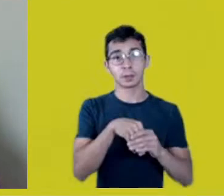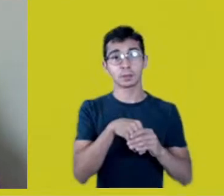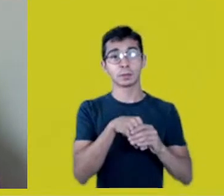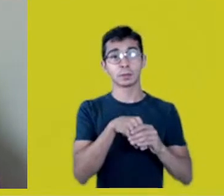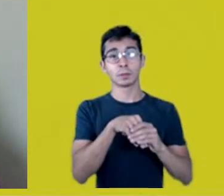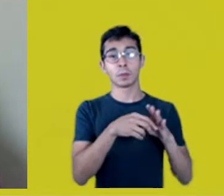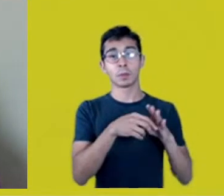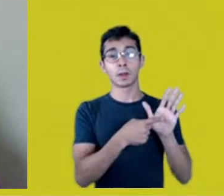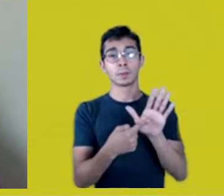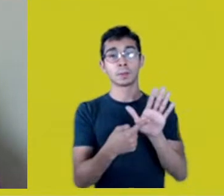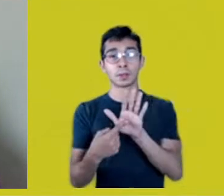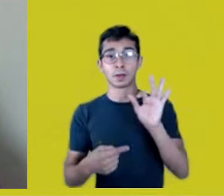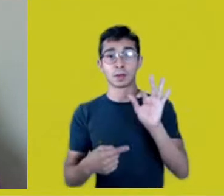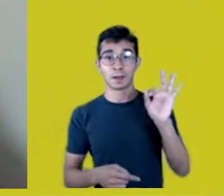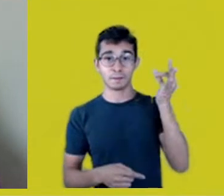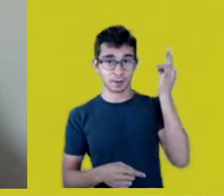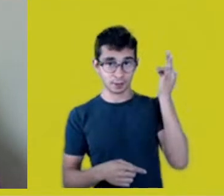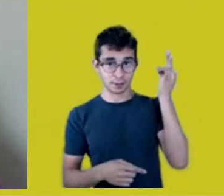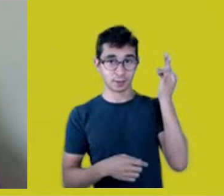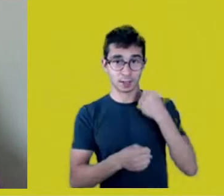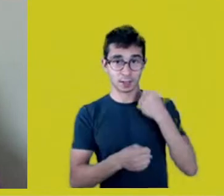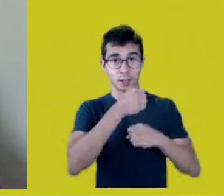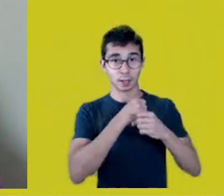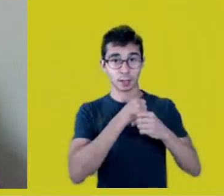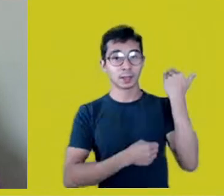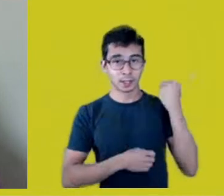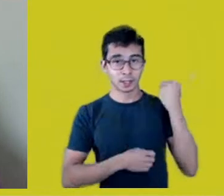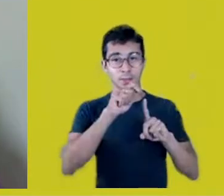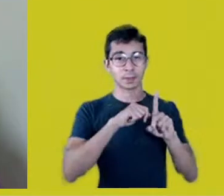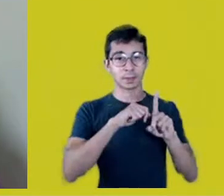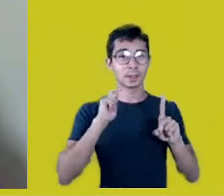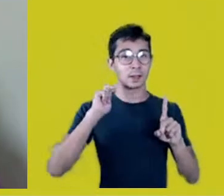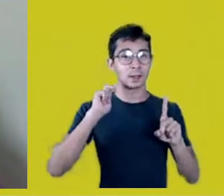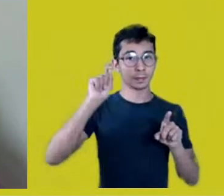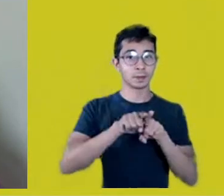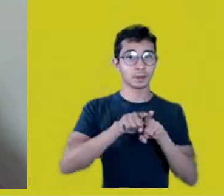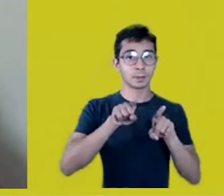in April and November, 2019, at the UN HQ in Geneva, Switzerland.